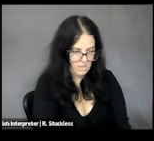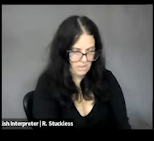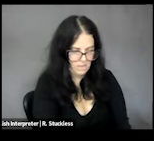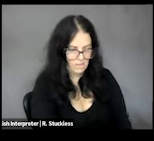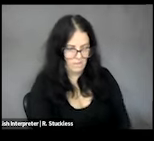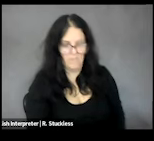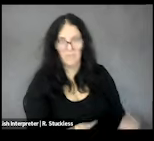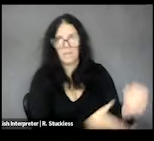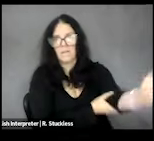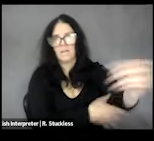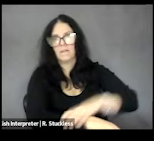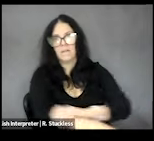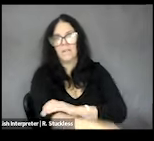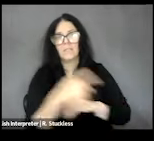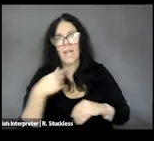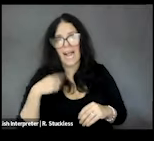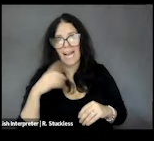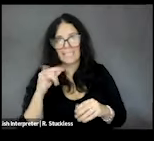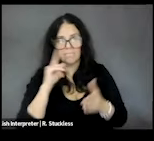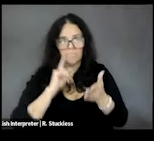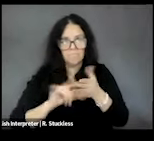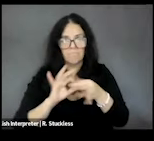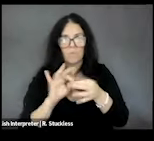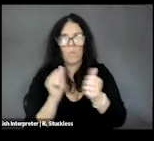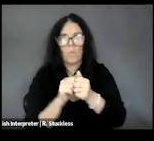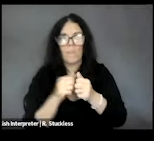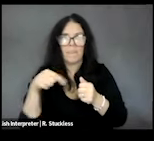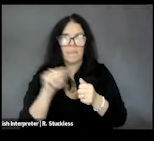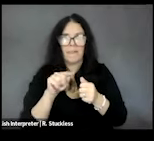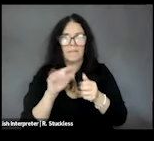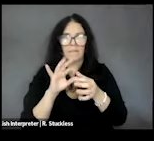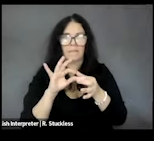persons with with disabilities, and I'll be sharing a bit of the findings this